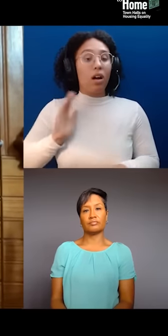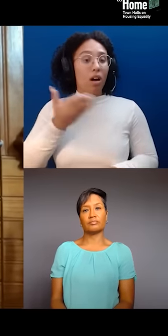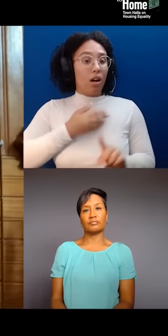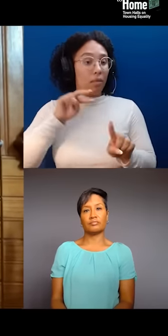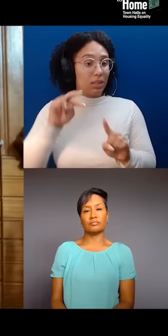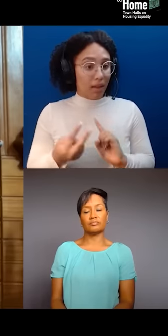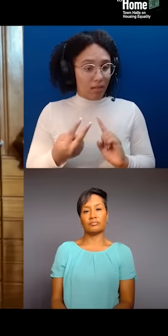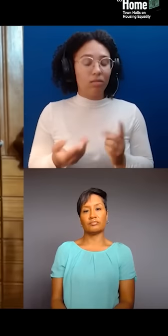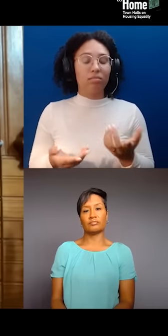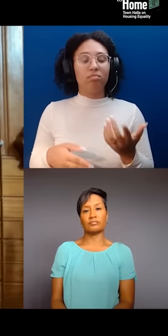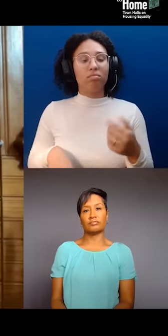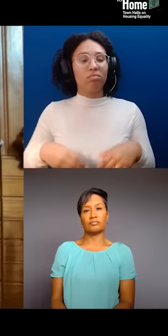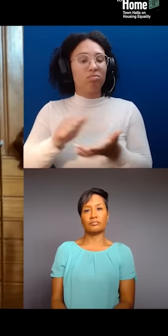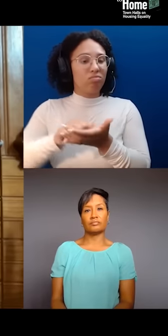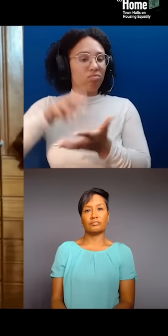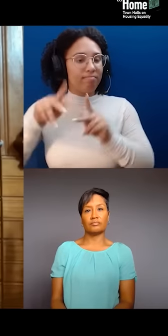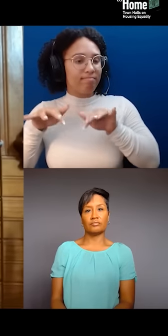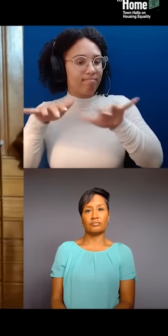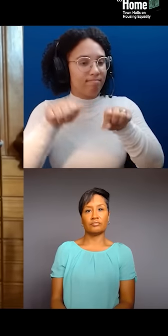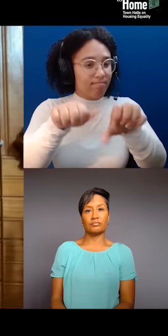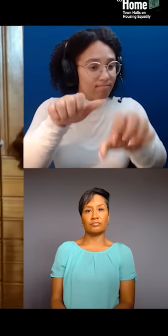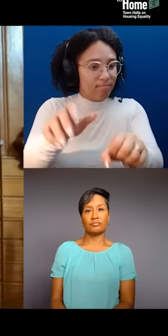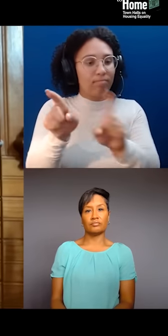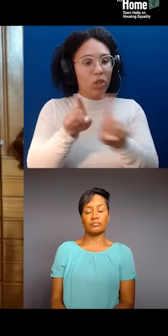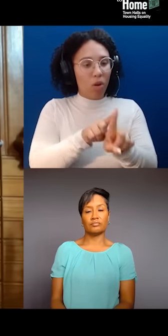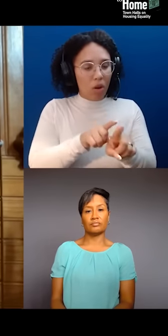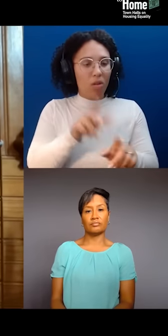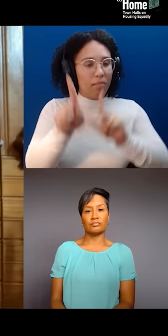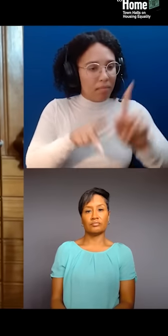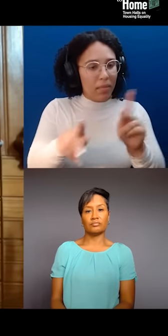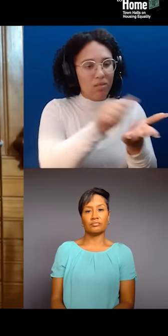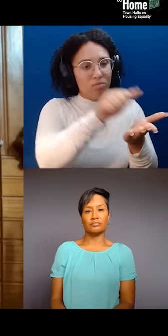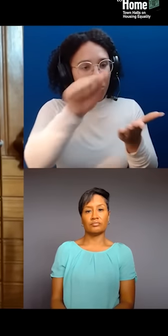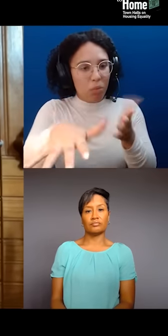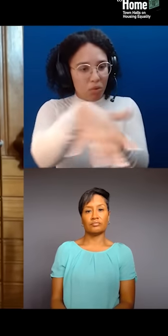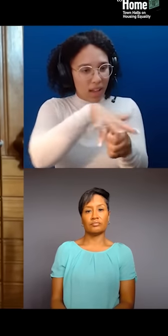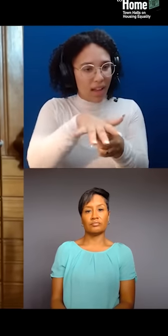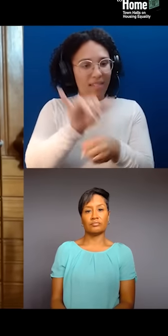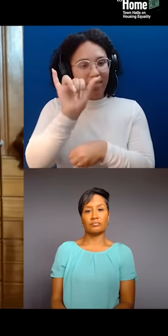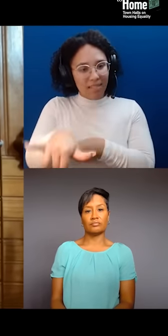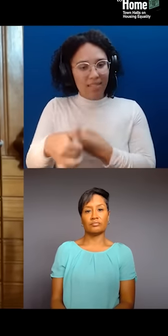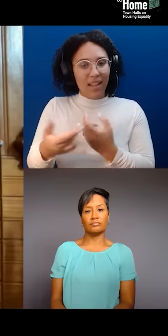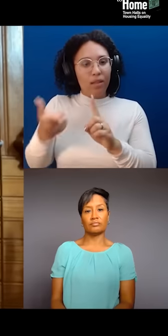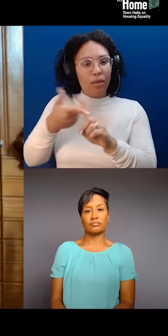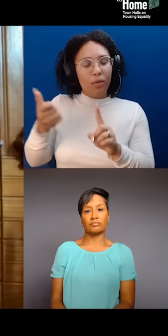and techniques of colonialism. I think it's sometimes too simple to think